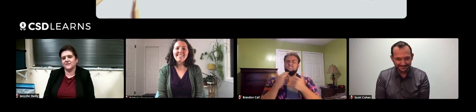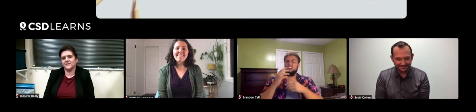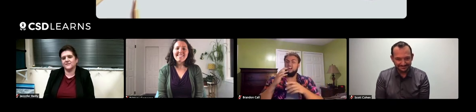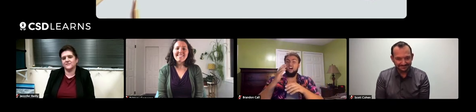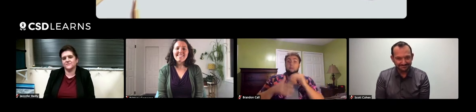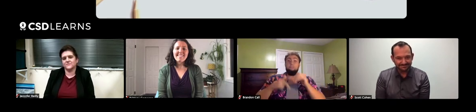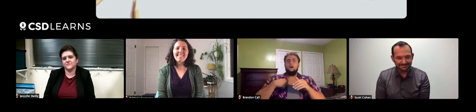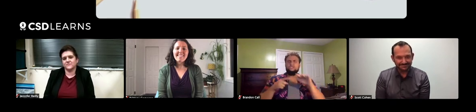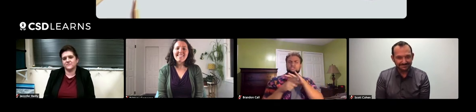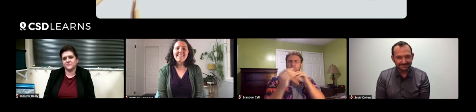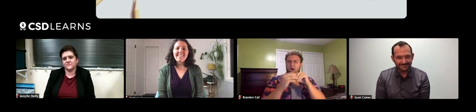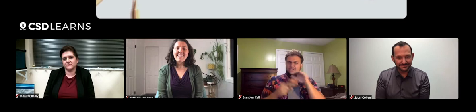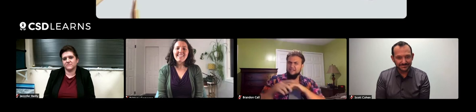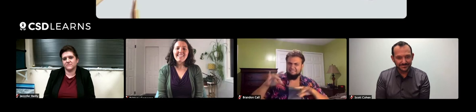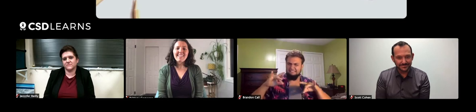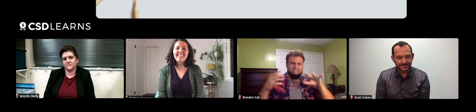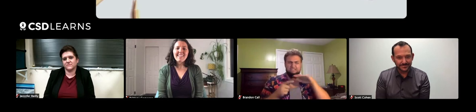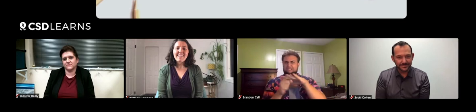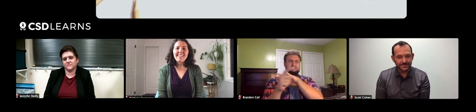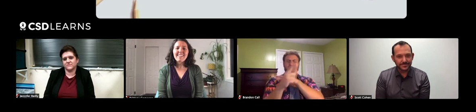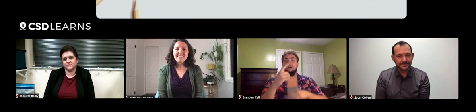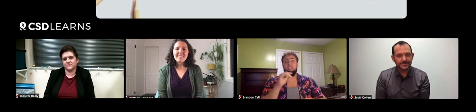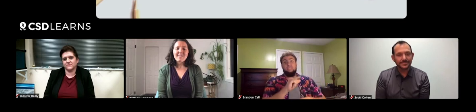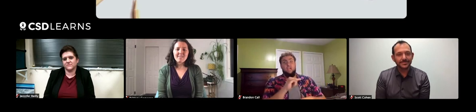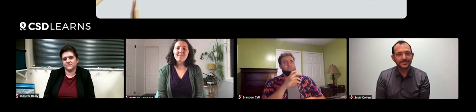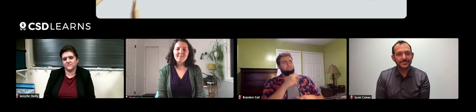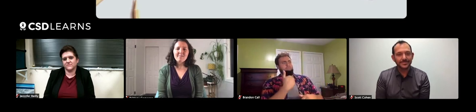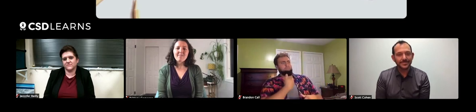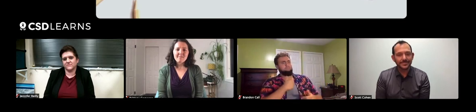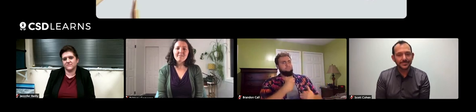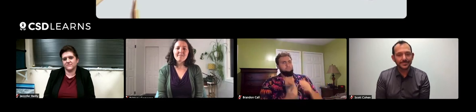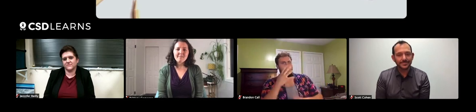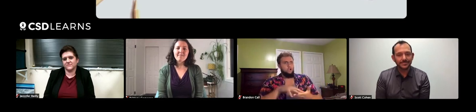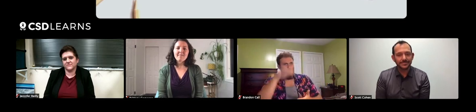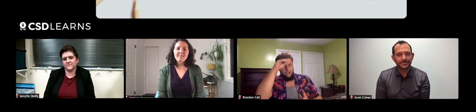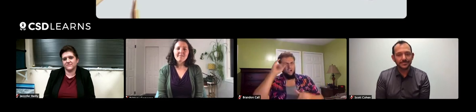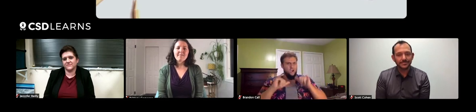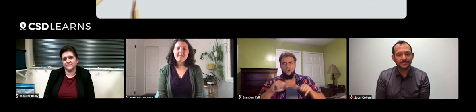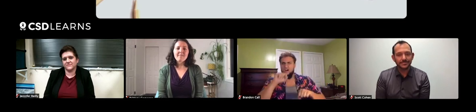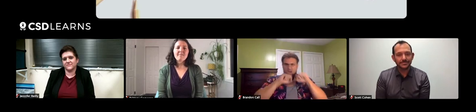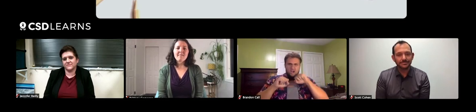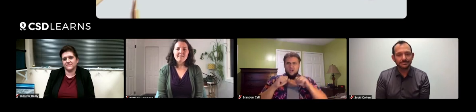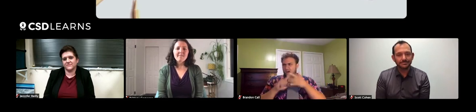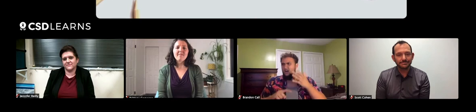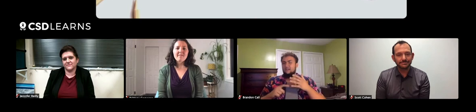I got into it deeply and learned so much I grew so much through my frustrations and my successes